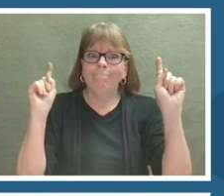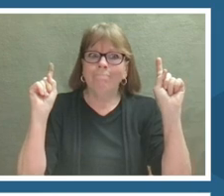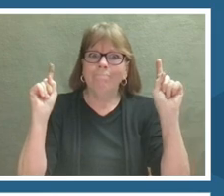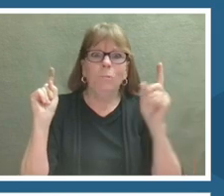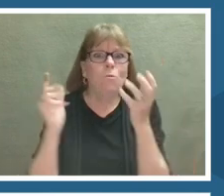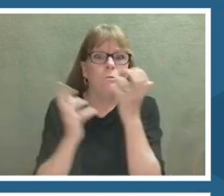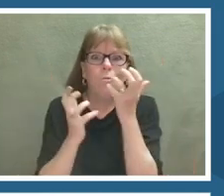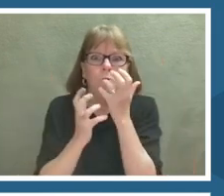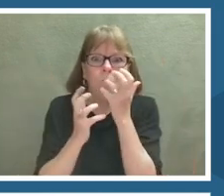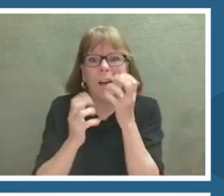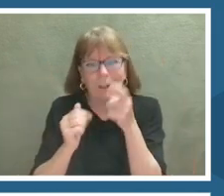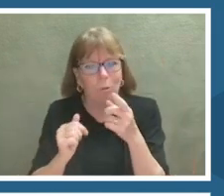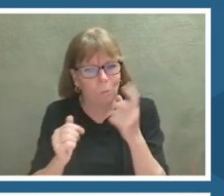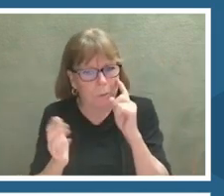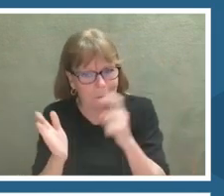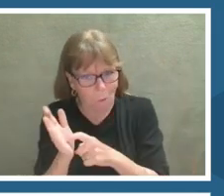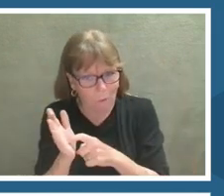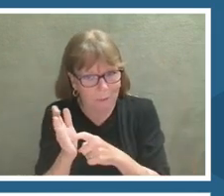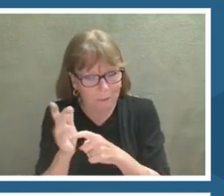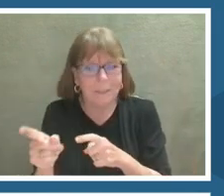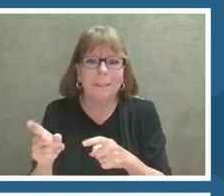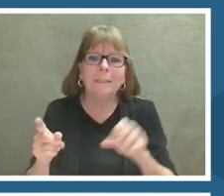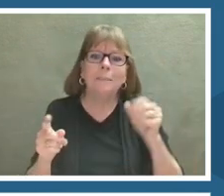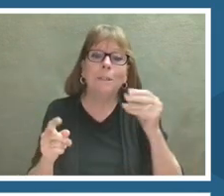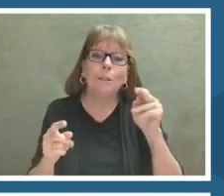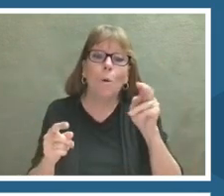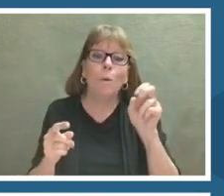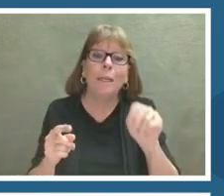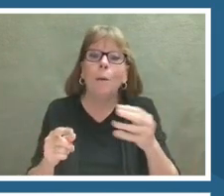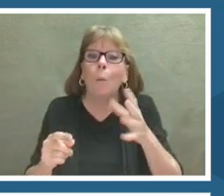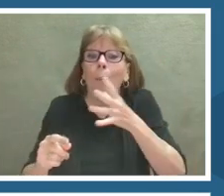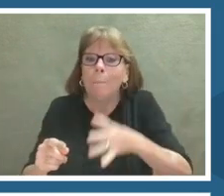you will see, contemporary Smithsonian women scientists.